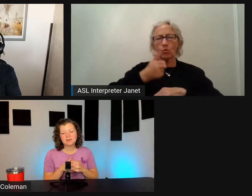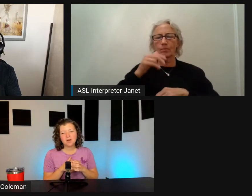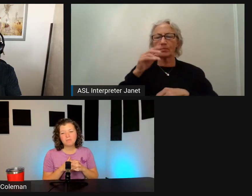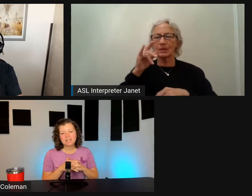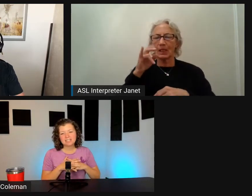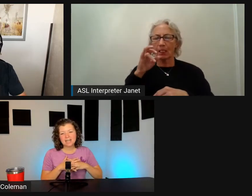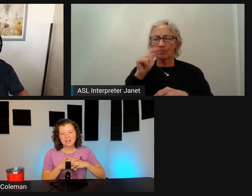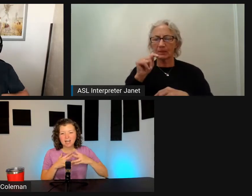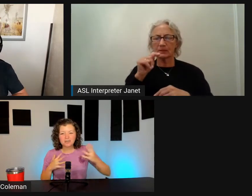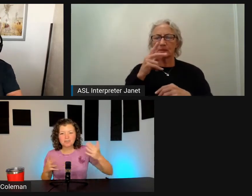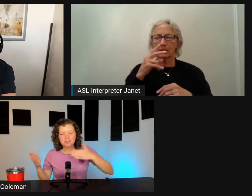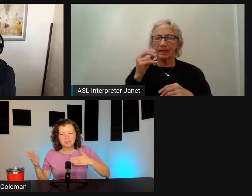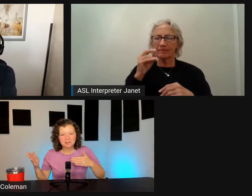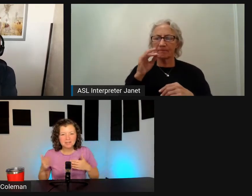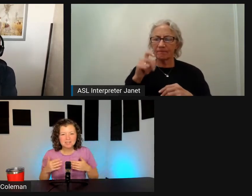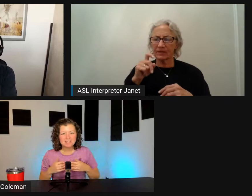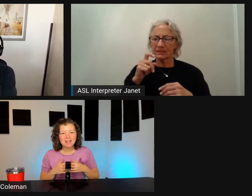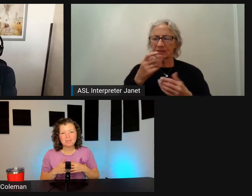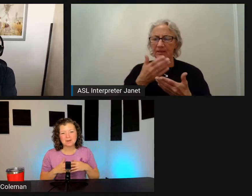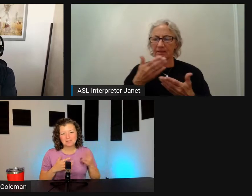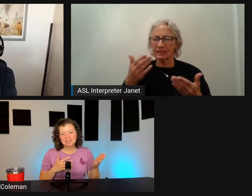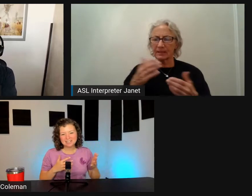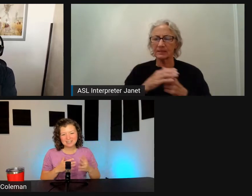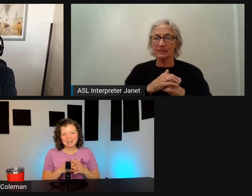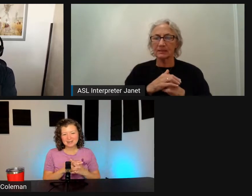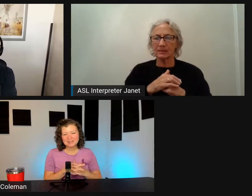Hopefully, it's not a hundred for the developer.